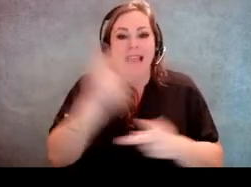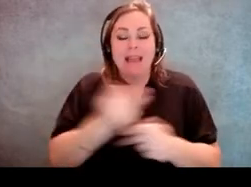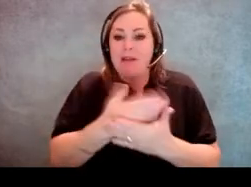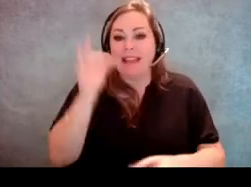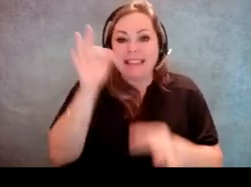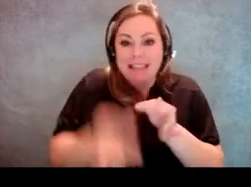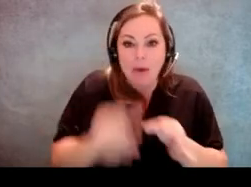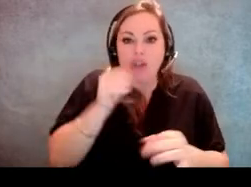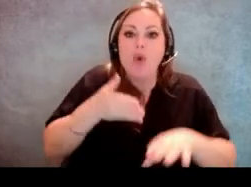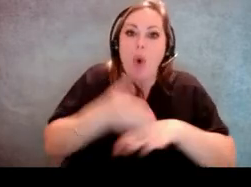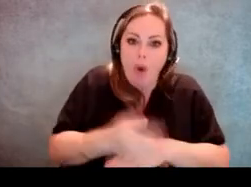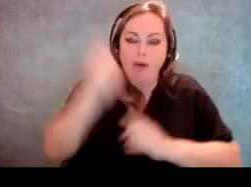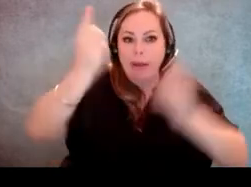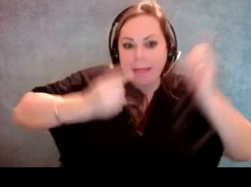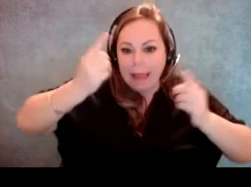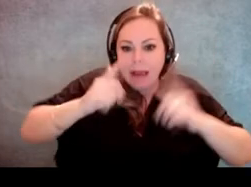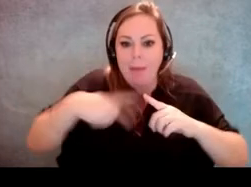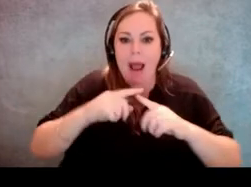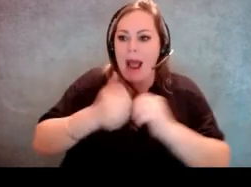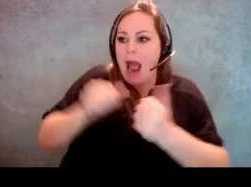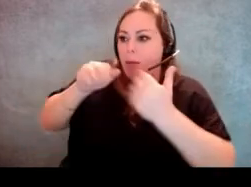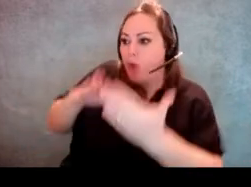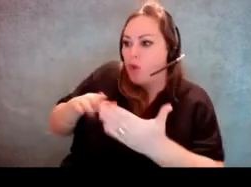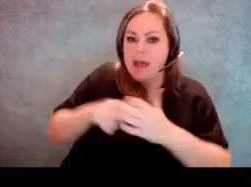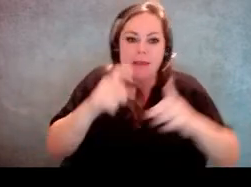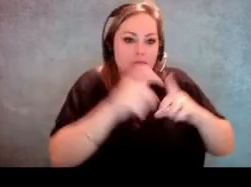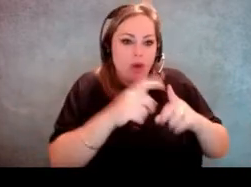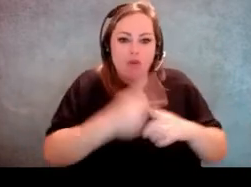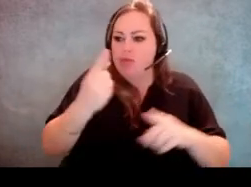try to overthink things about, should I use this word or that word, or should I call?